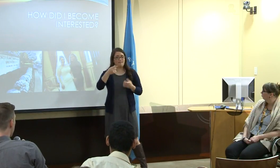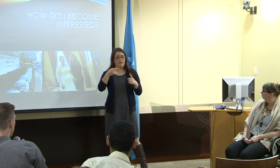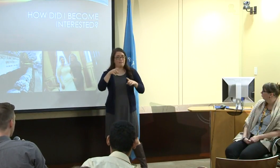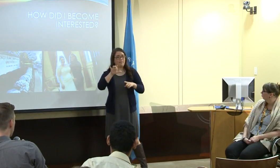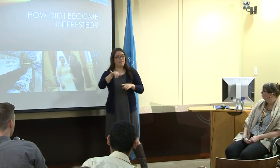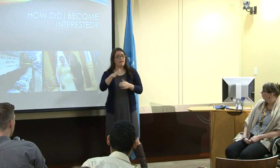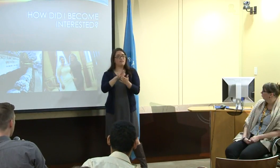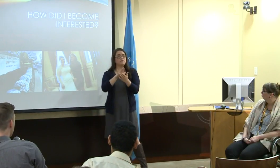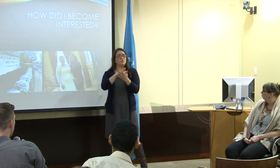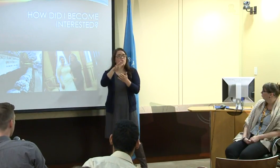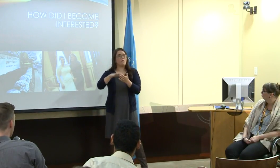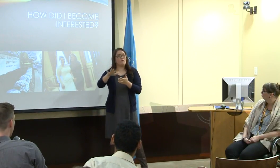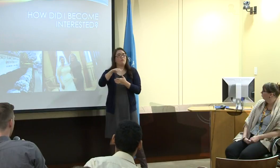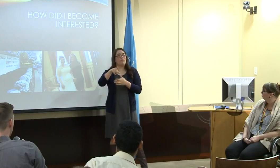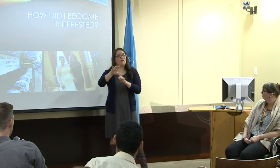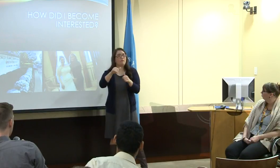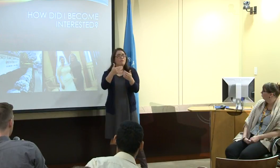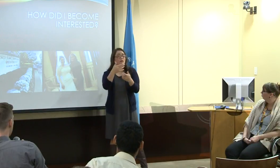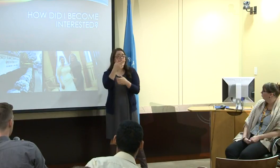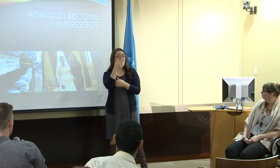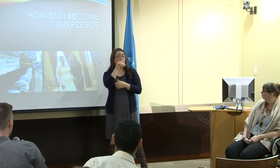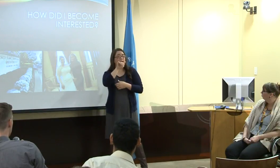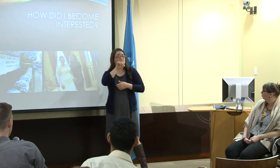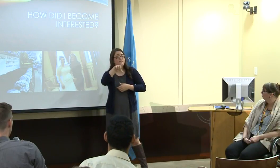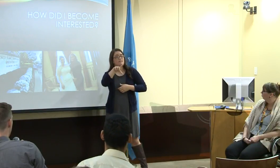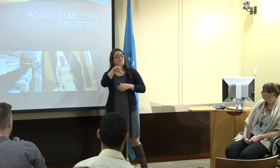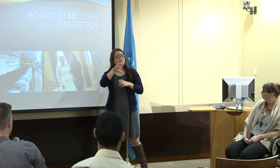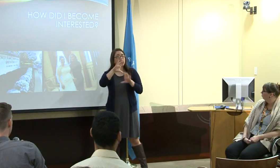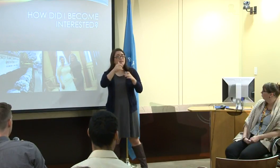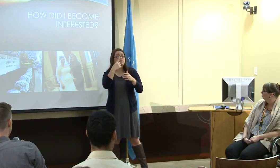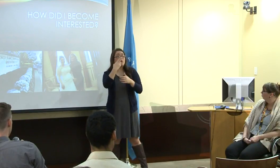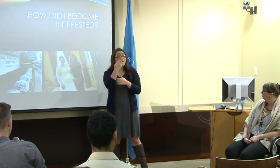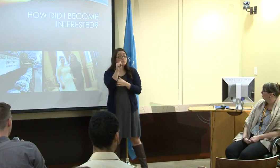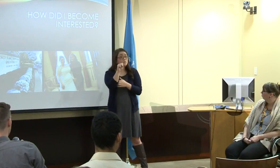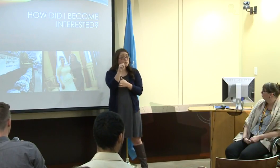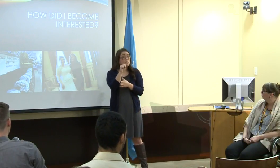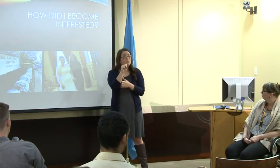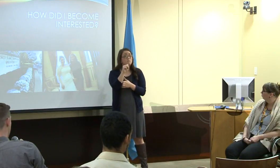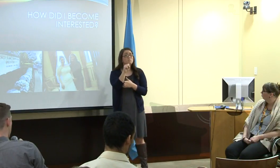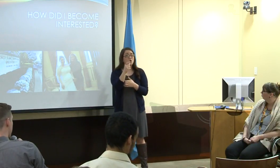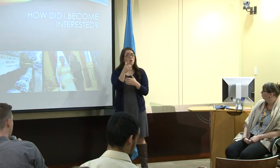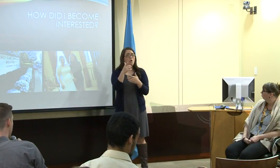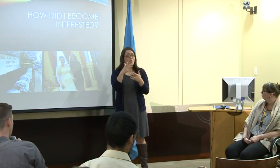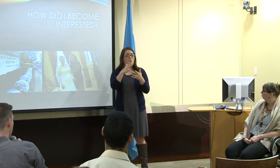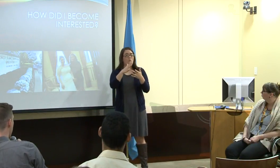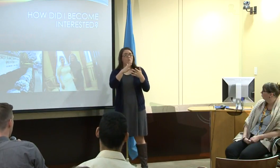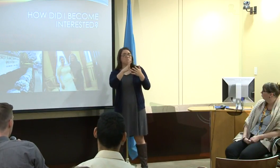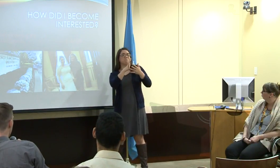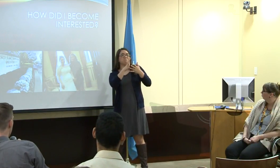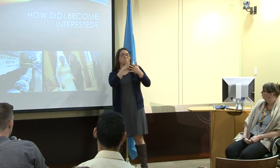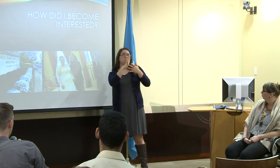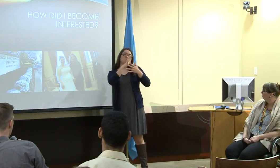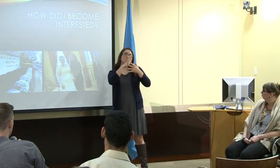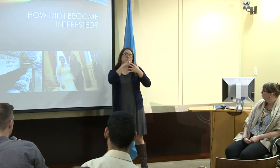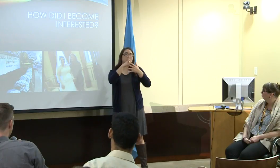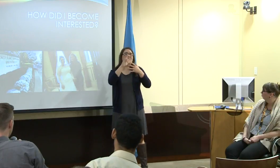at the school, they provided an ASL class when I was in high school,